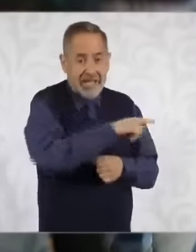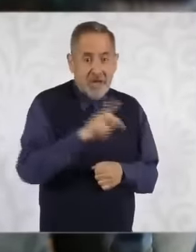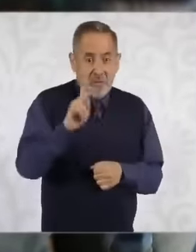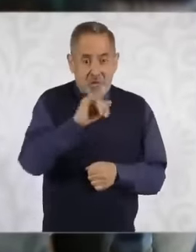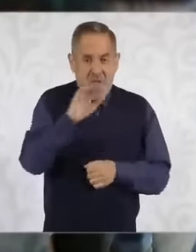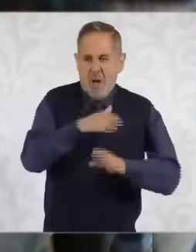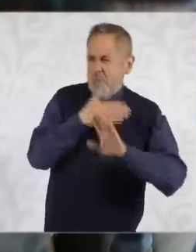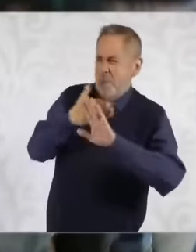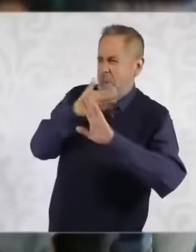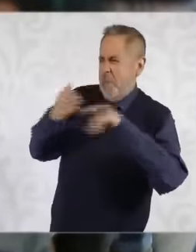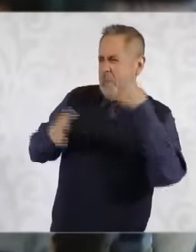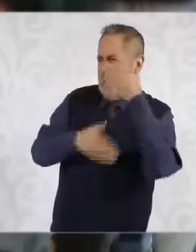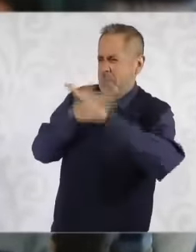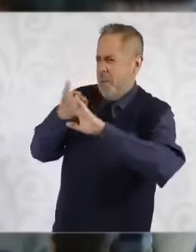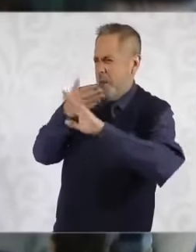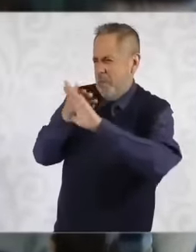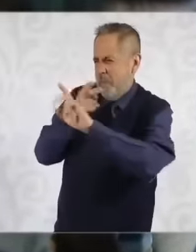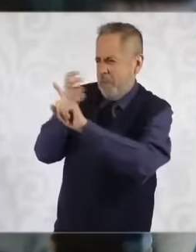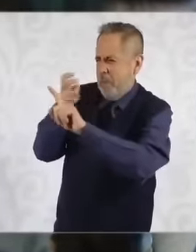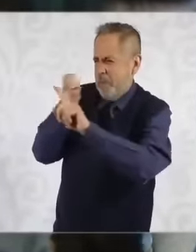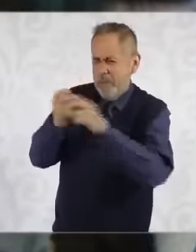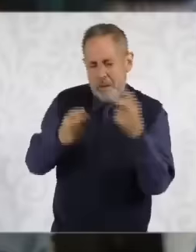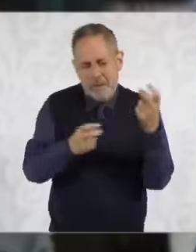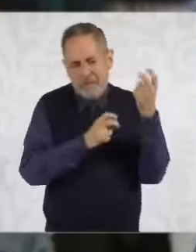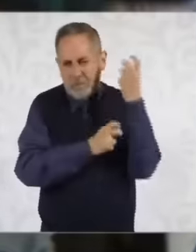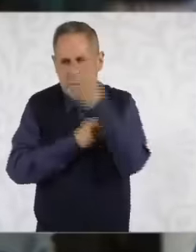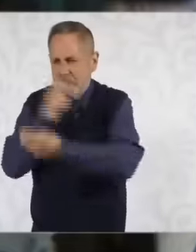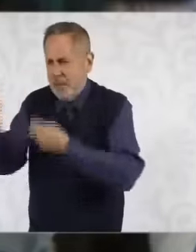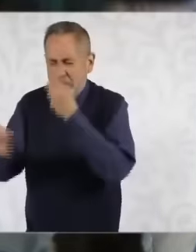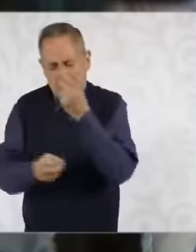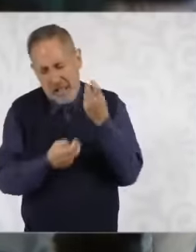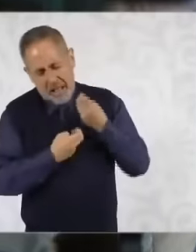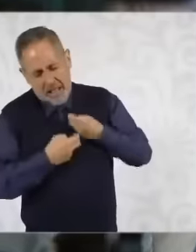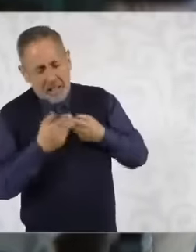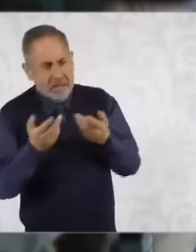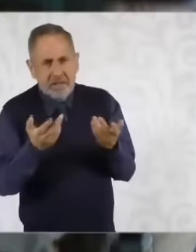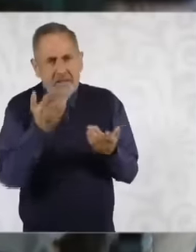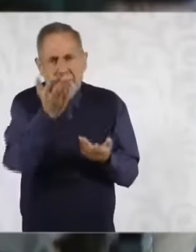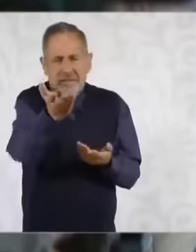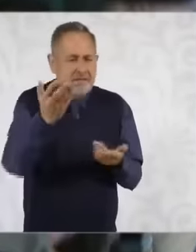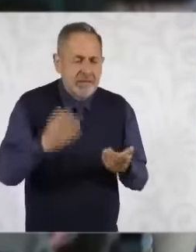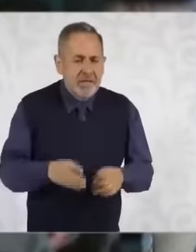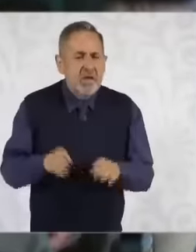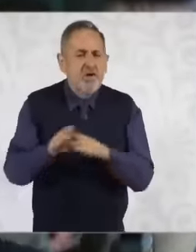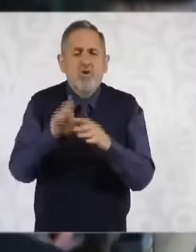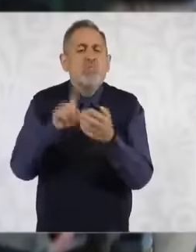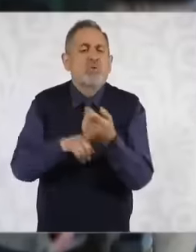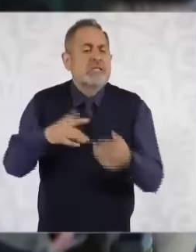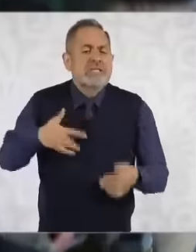headed by the toga cartel, of course from the nation's supreme court of justice.